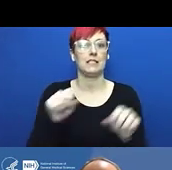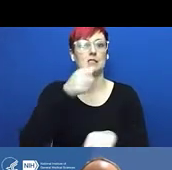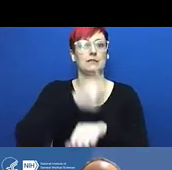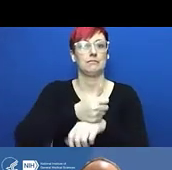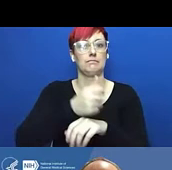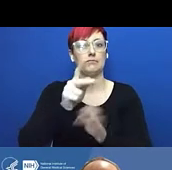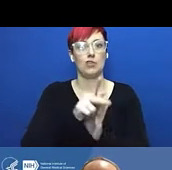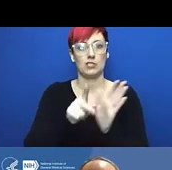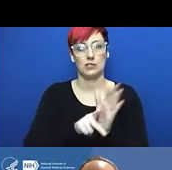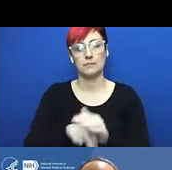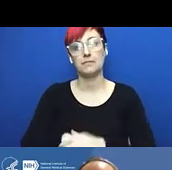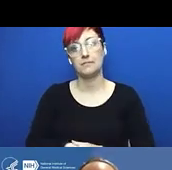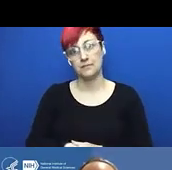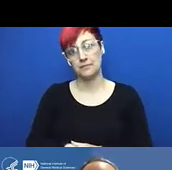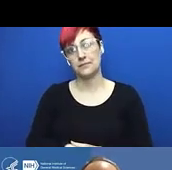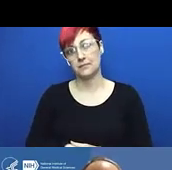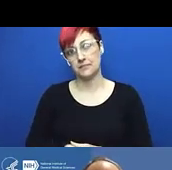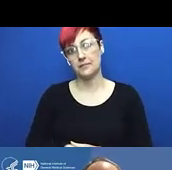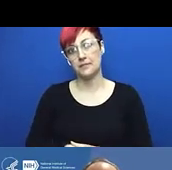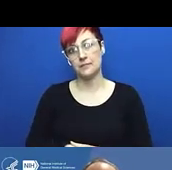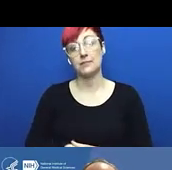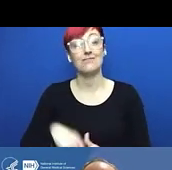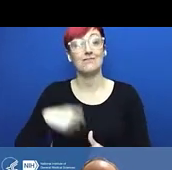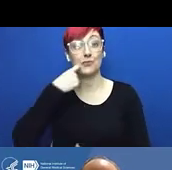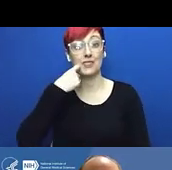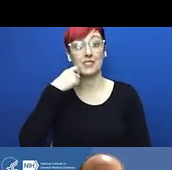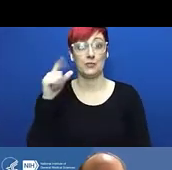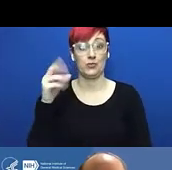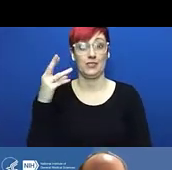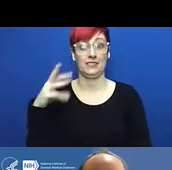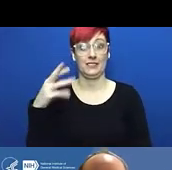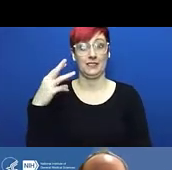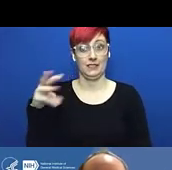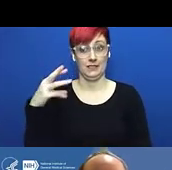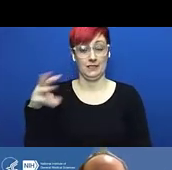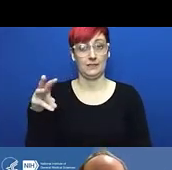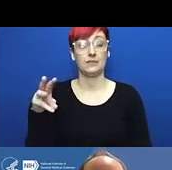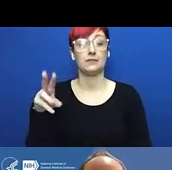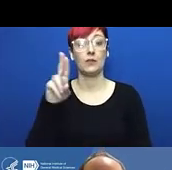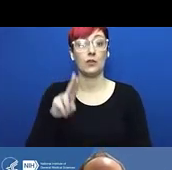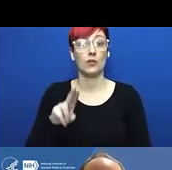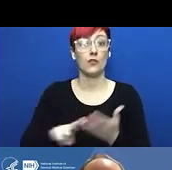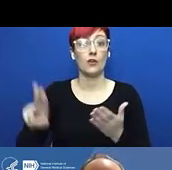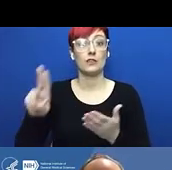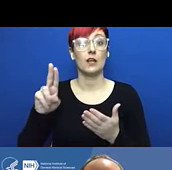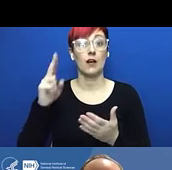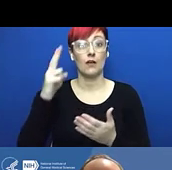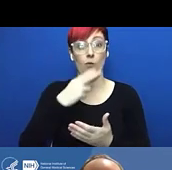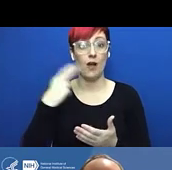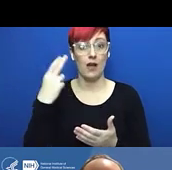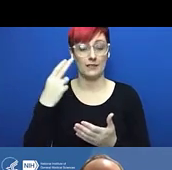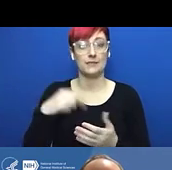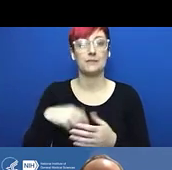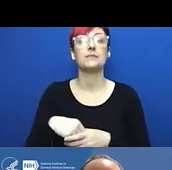Also accessible from the bottom of your screen, to share tips, experiences, and information between participants.